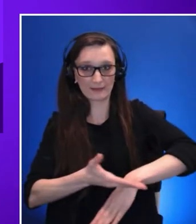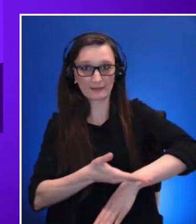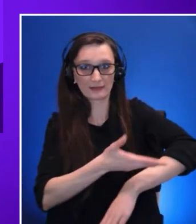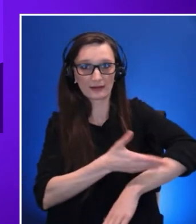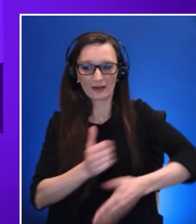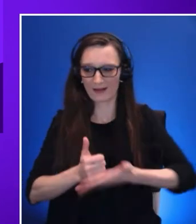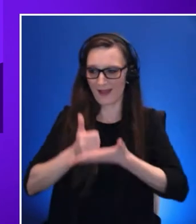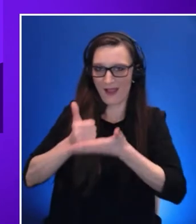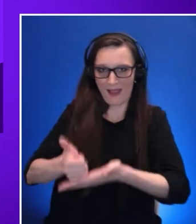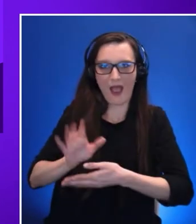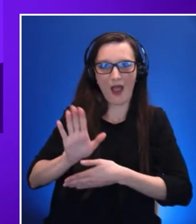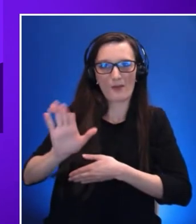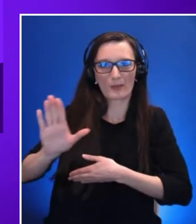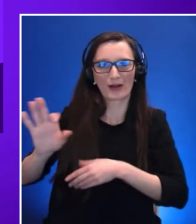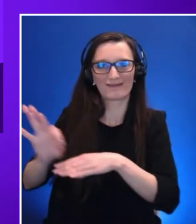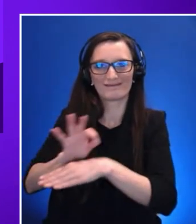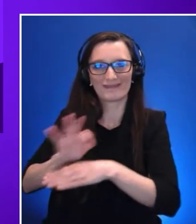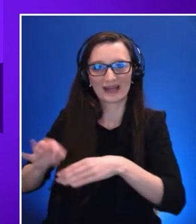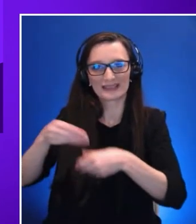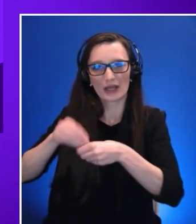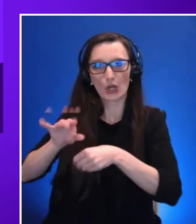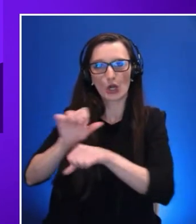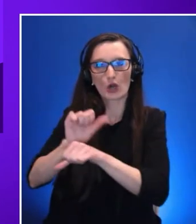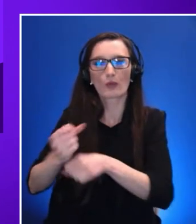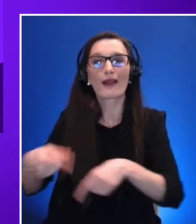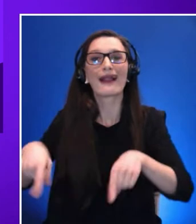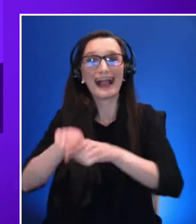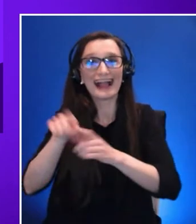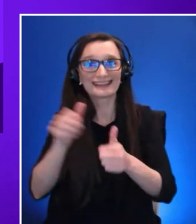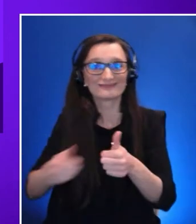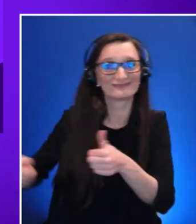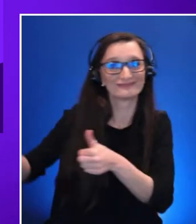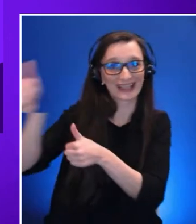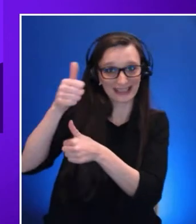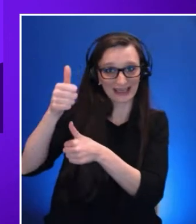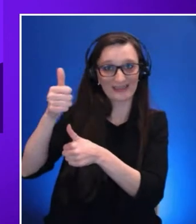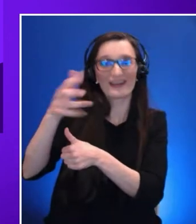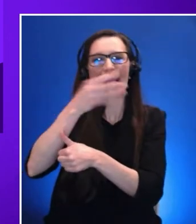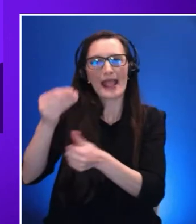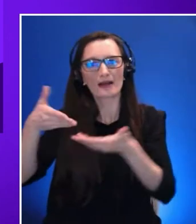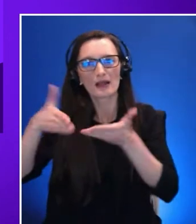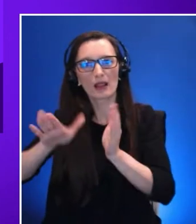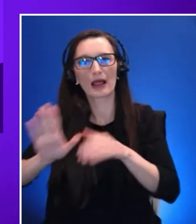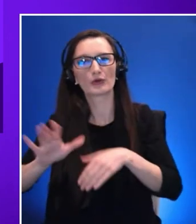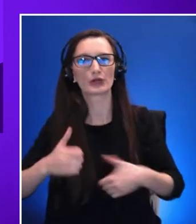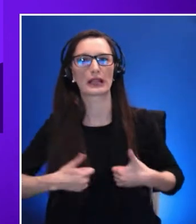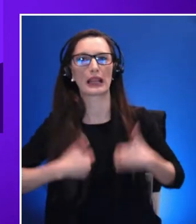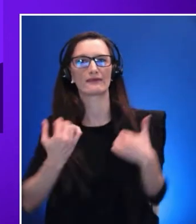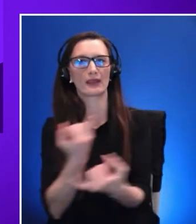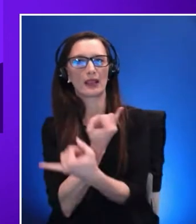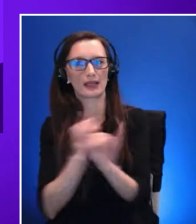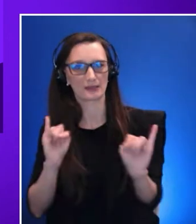executive and have enabled independent living at home at work. She finds the combination of her